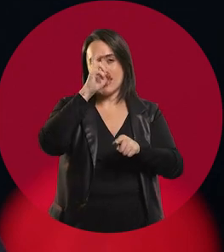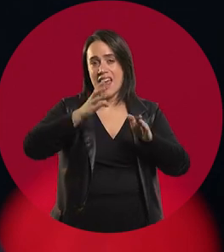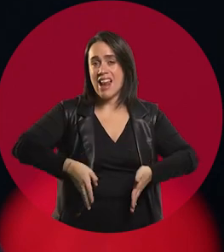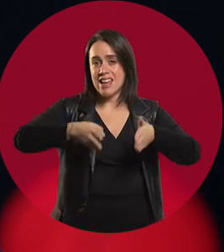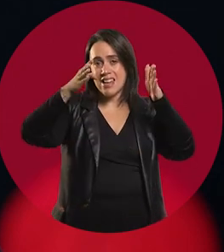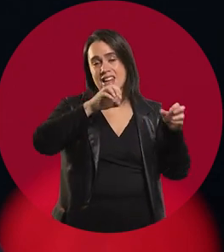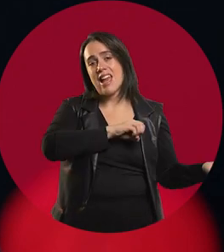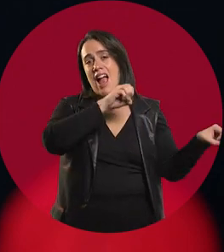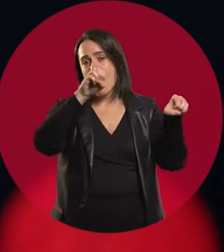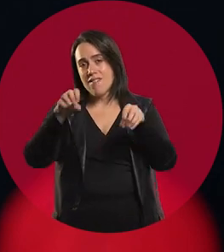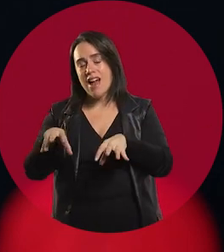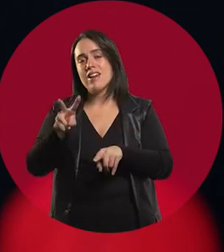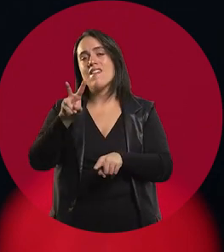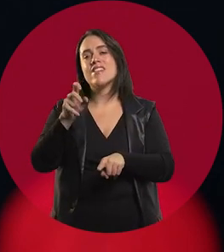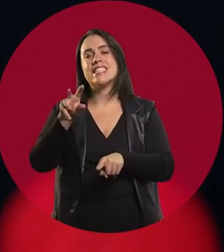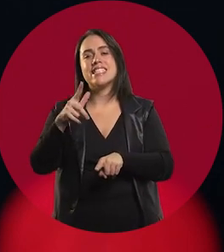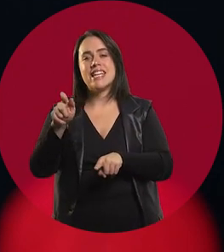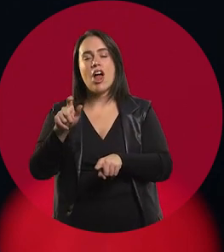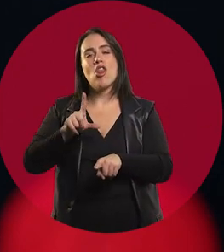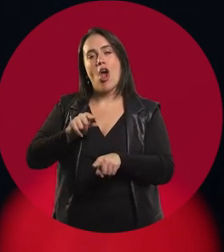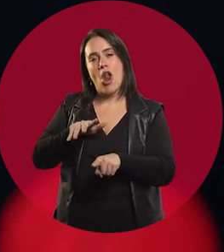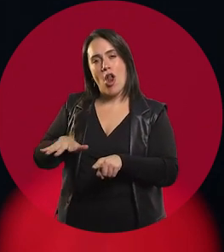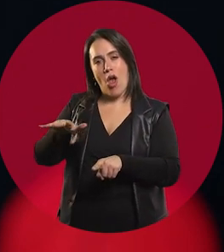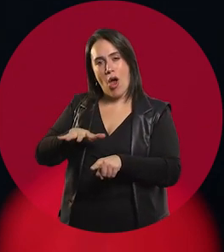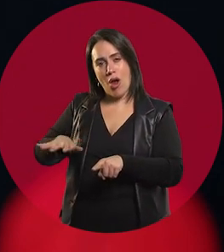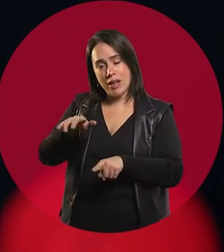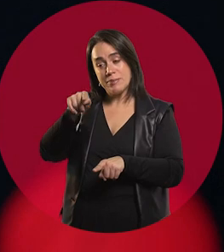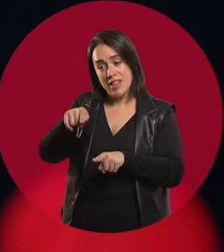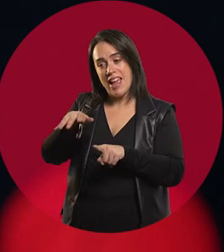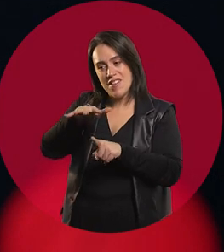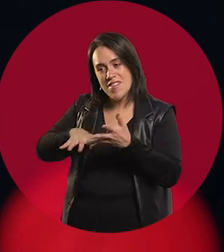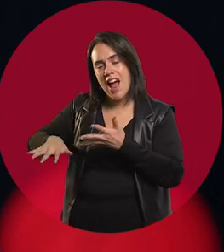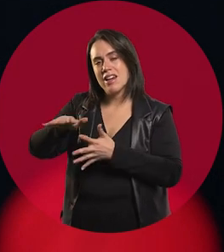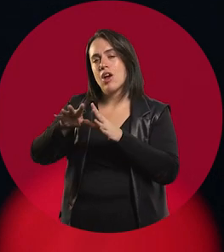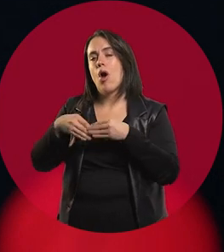to Villa Dolores, and that was a real neighborhood.